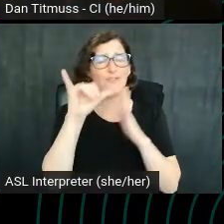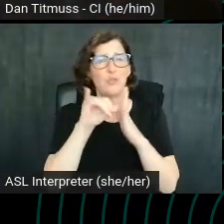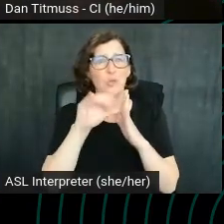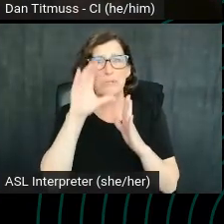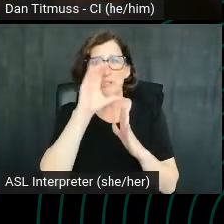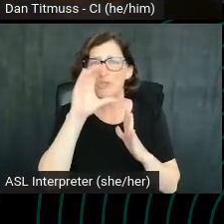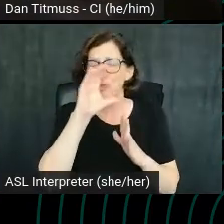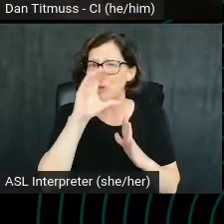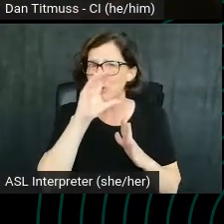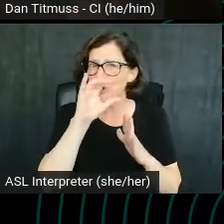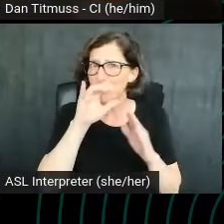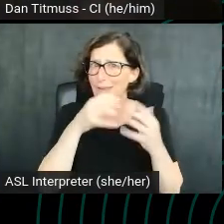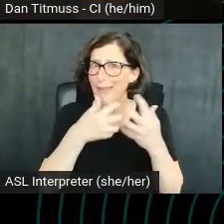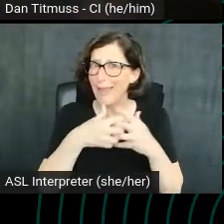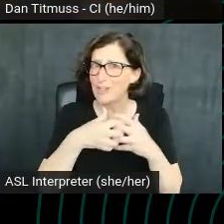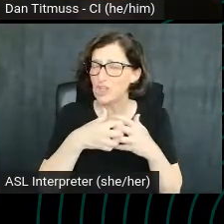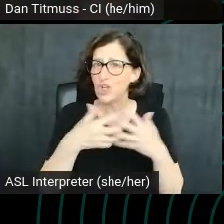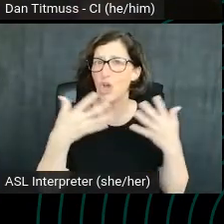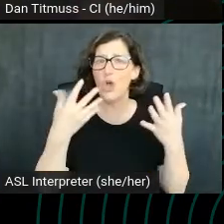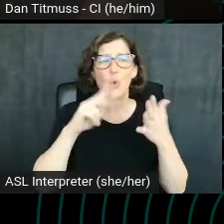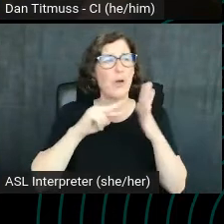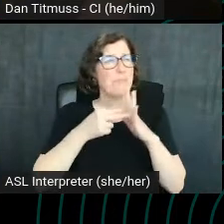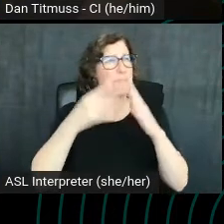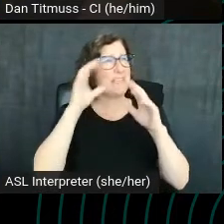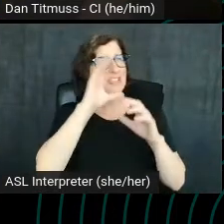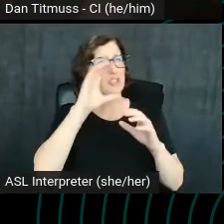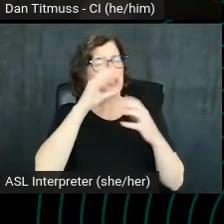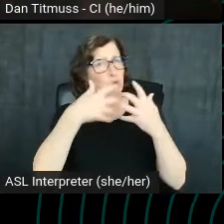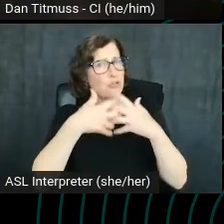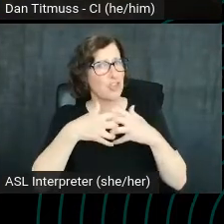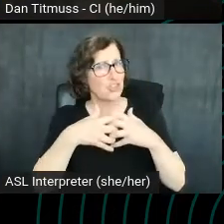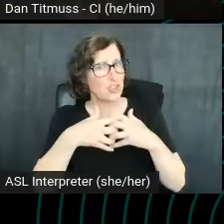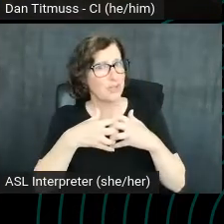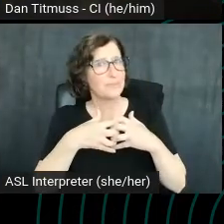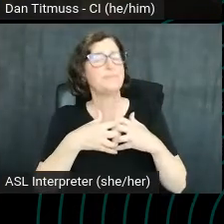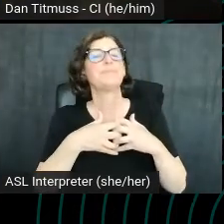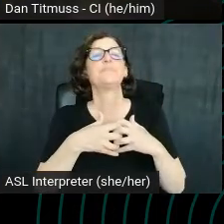Like, what is a search engine? The Webster's English Dictionary defines.